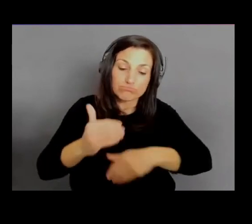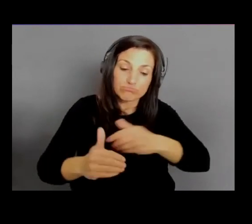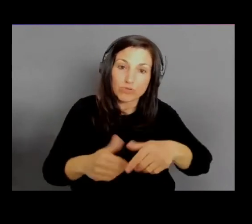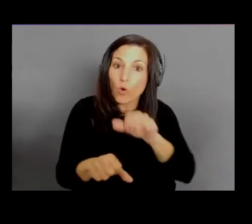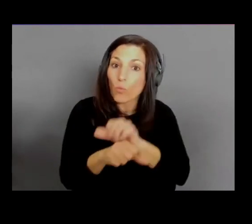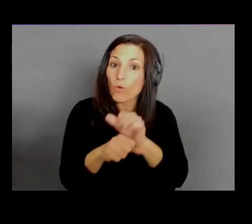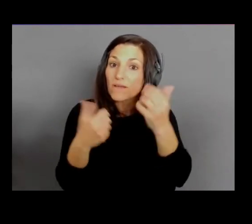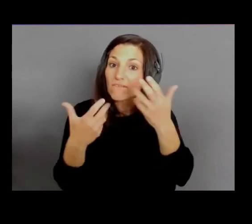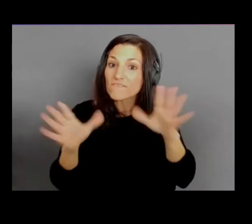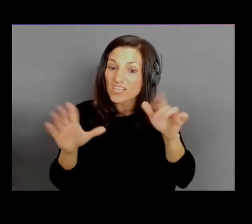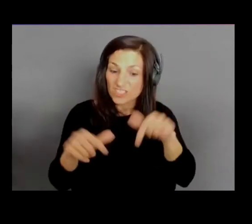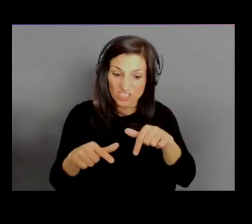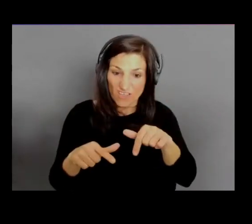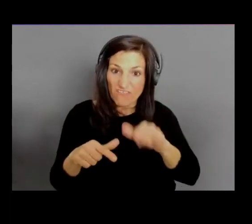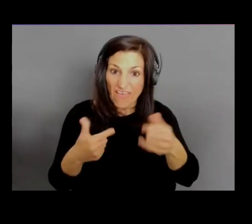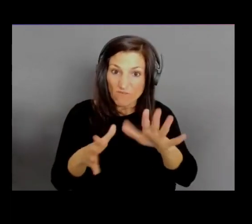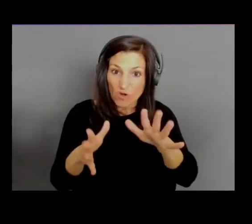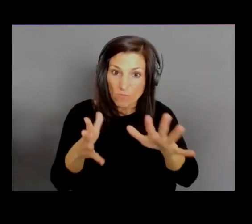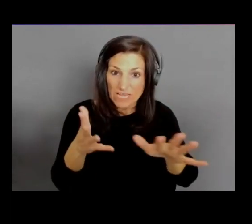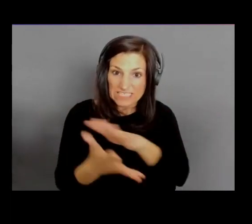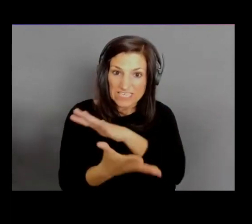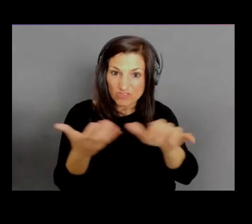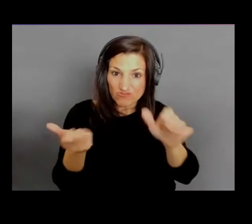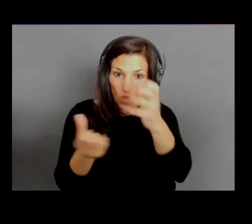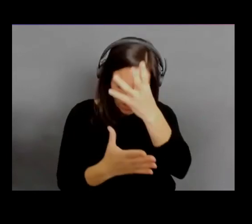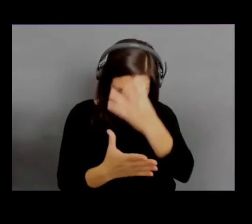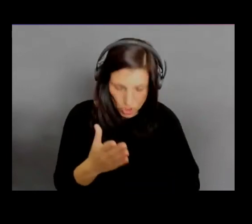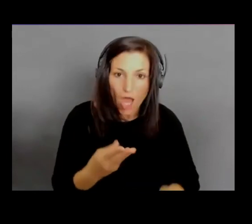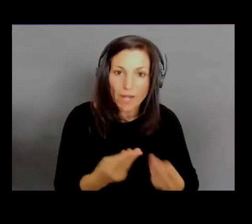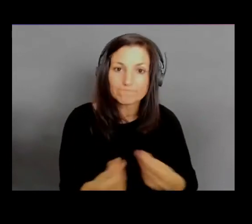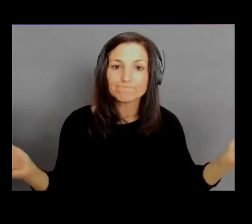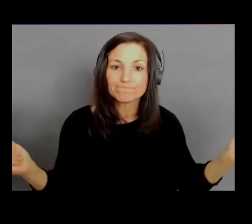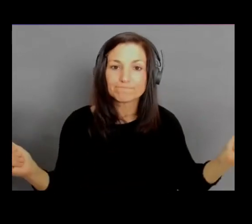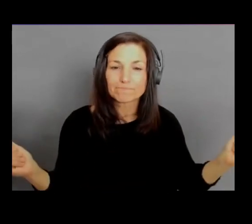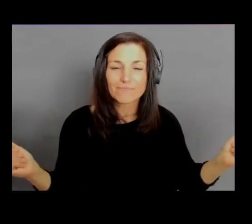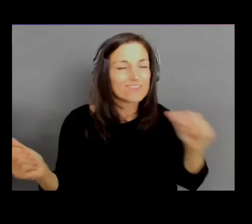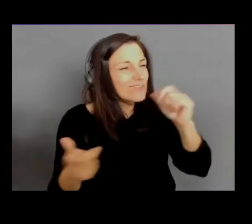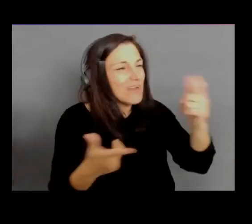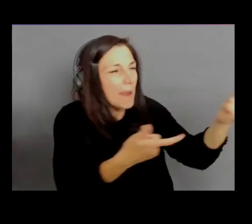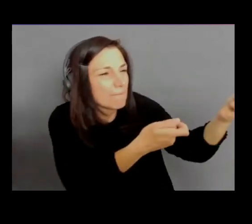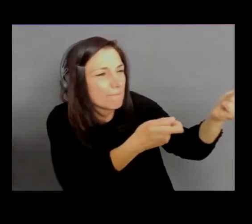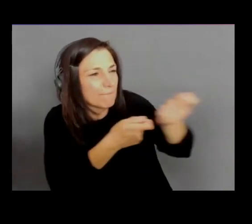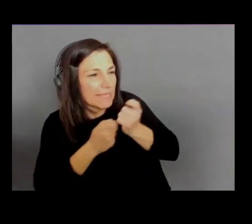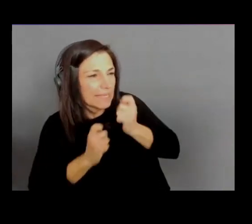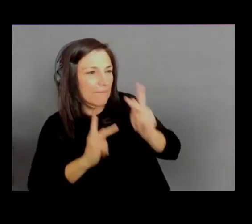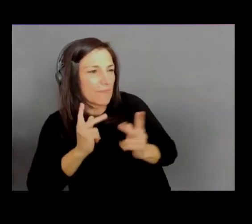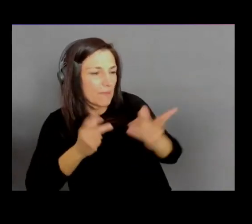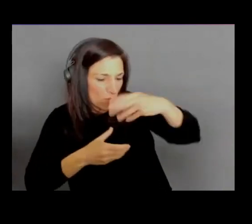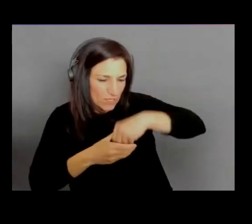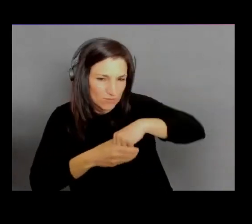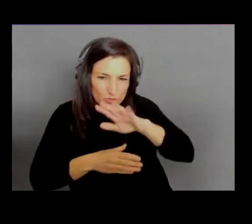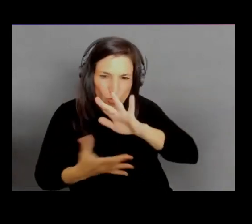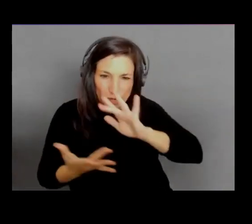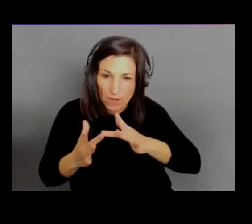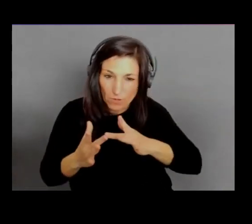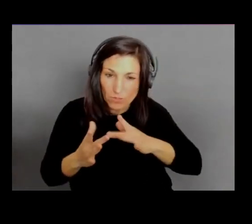So you're not bringing all these people into your network. You can essentially create temporary networks. Now, I use-